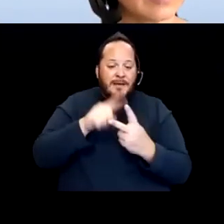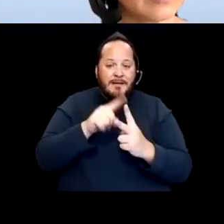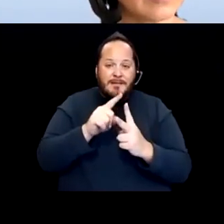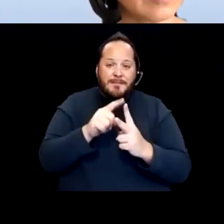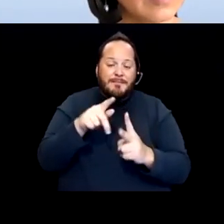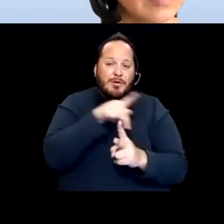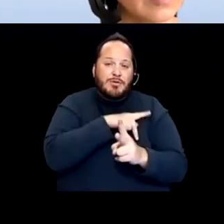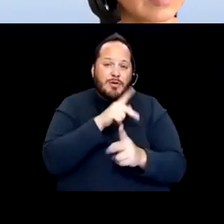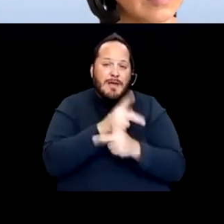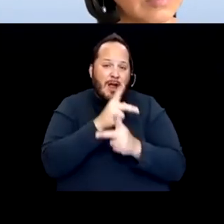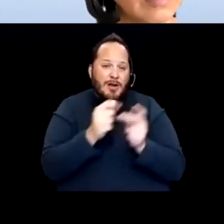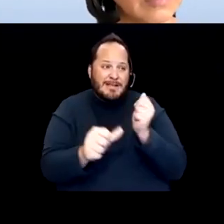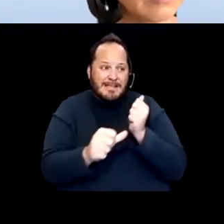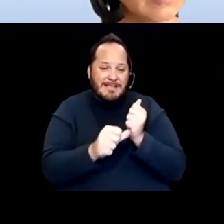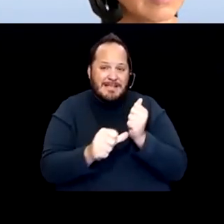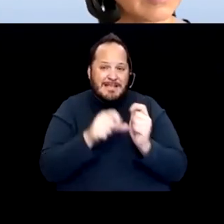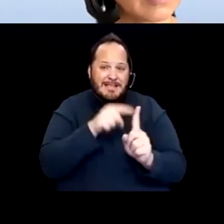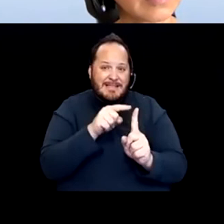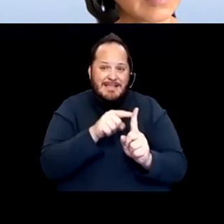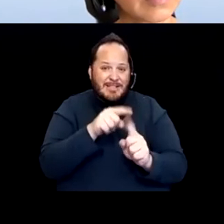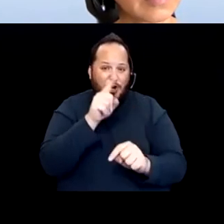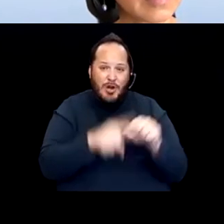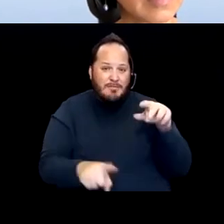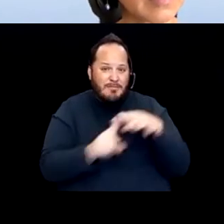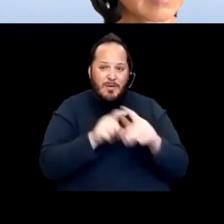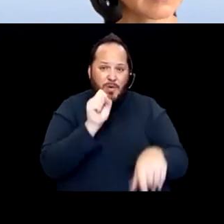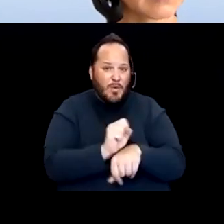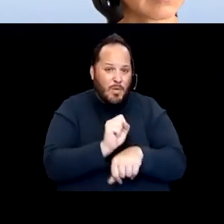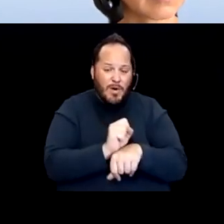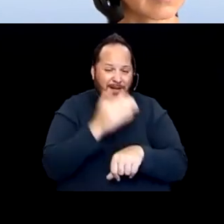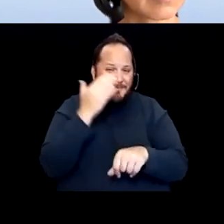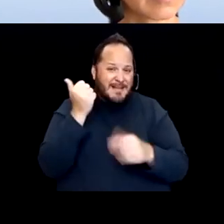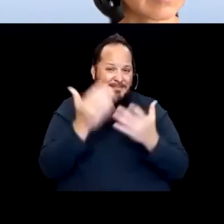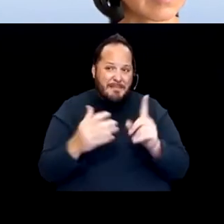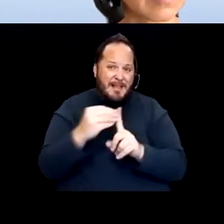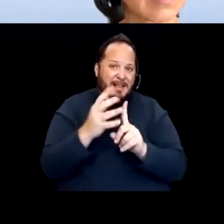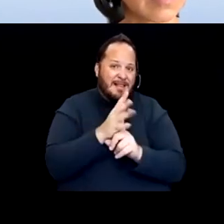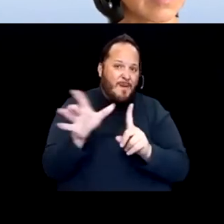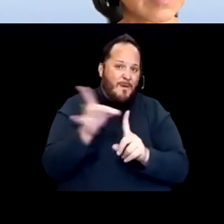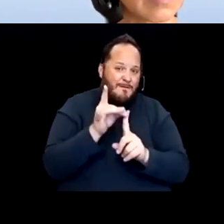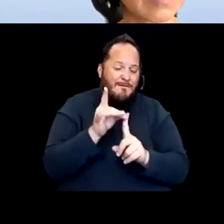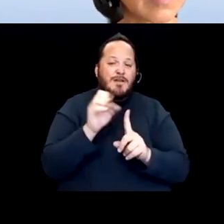Having those CARES dollars available to make sure you could still bring somebody in to your home when you need help.